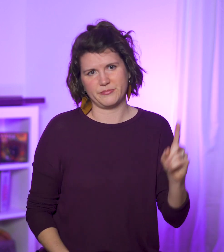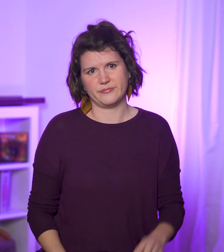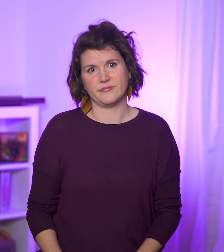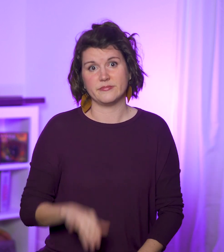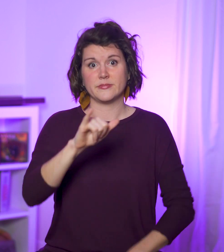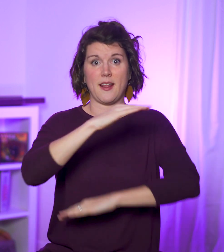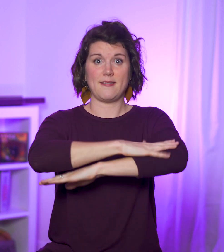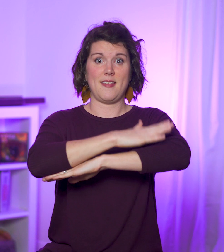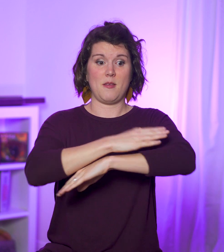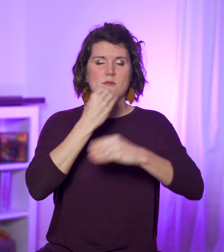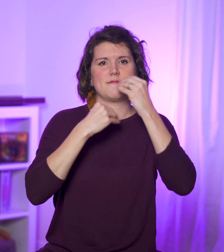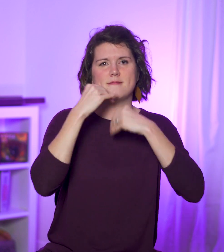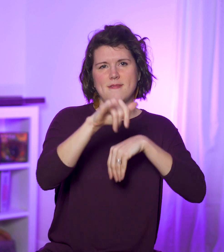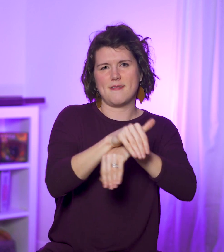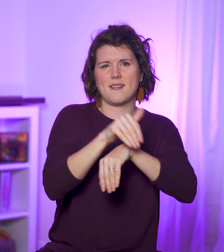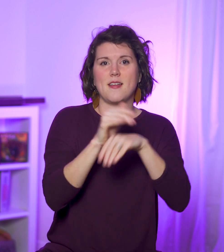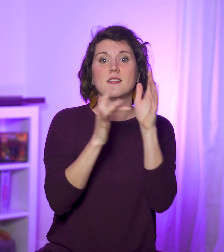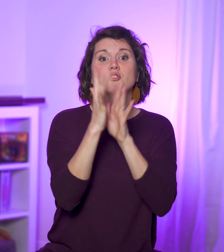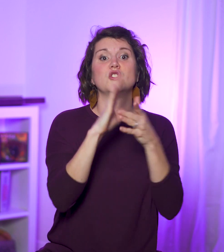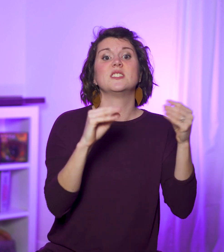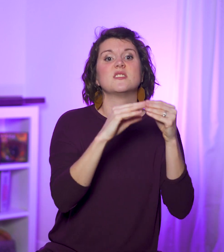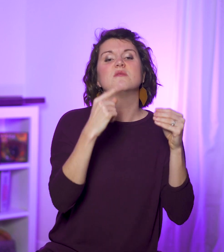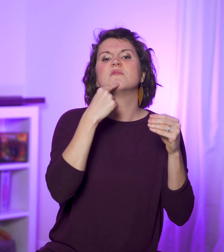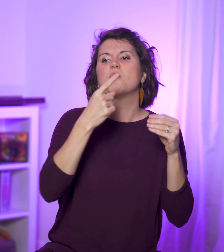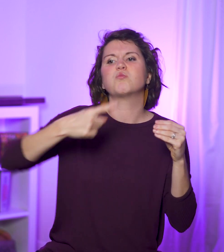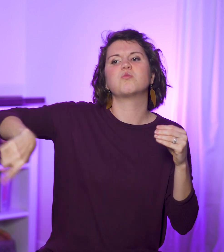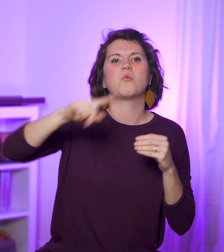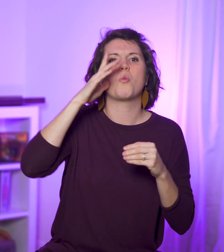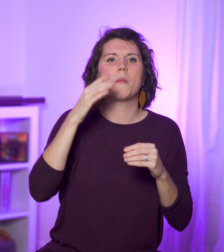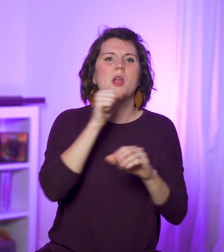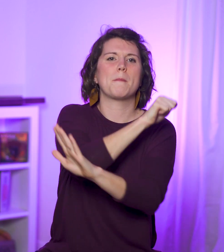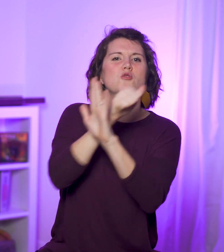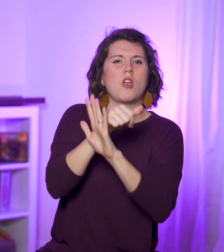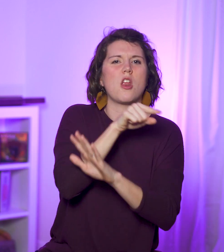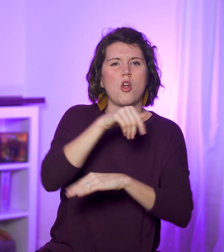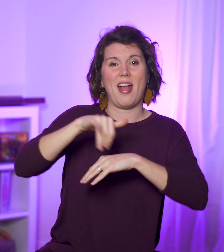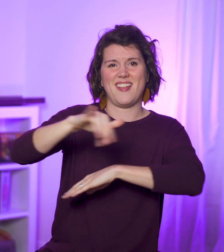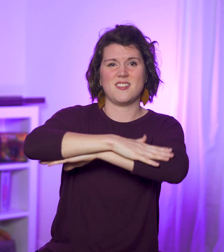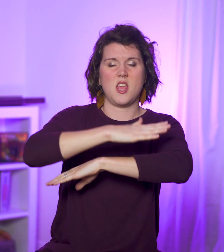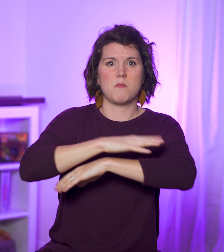At dinner, Jesus says there’s a betrayer at the table.